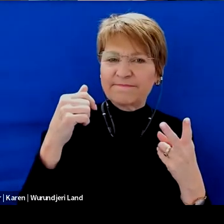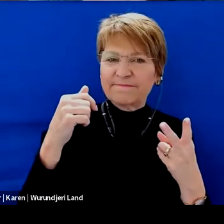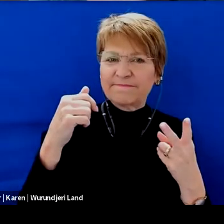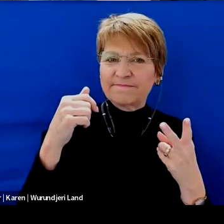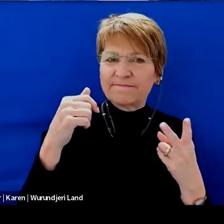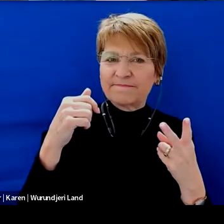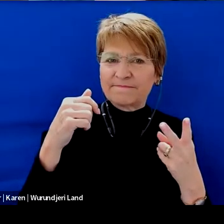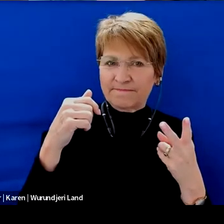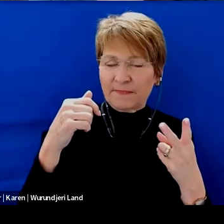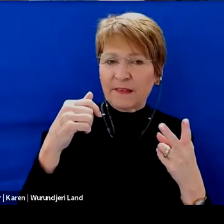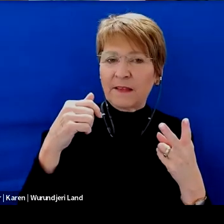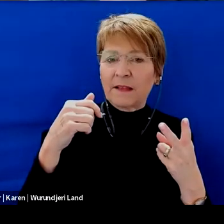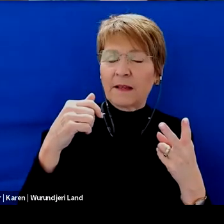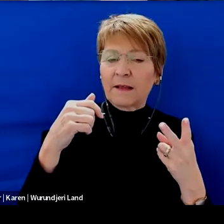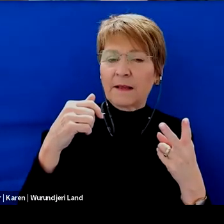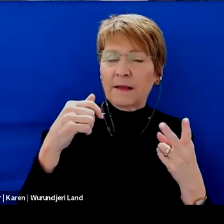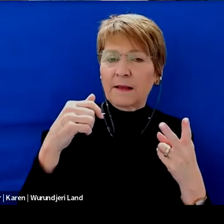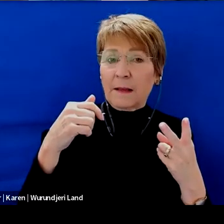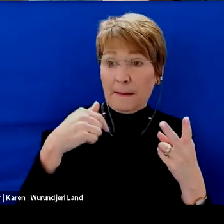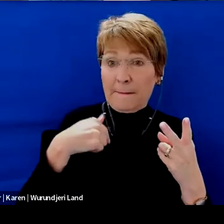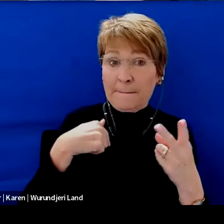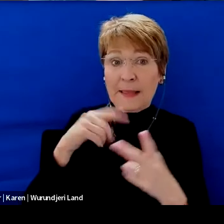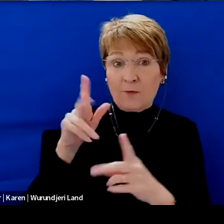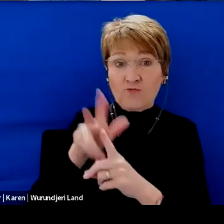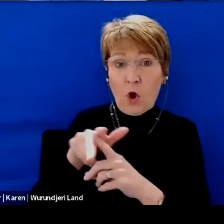I just missed the cutoff when it came to enrolling at school and my age.